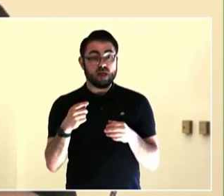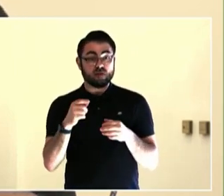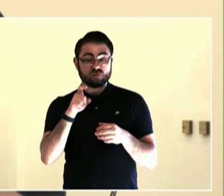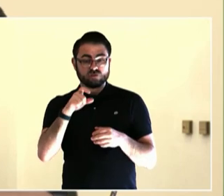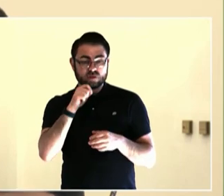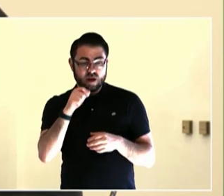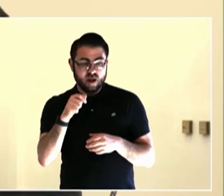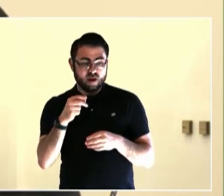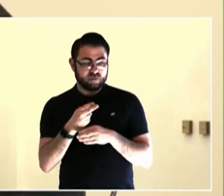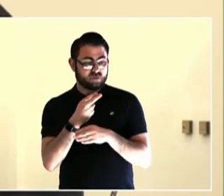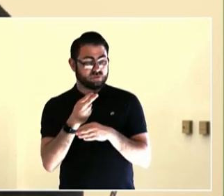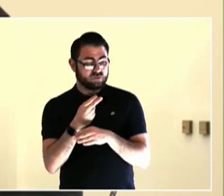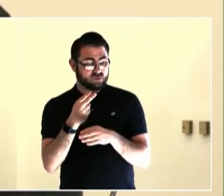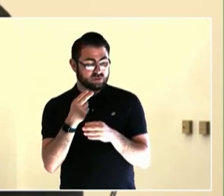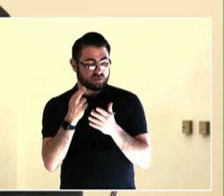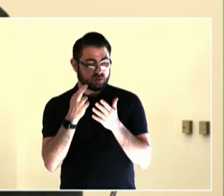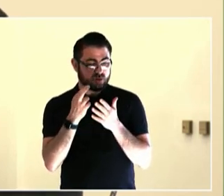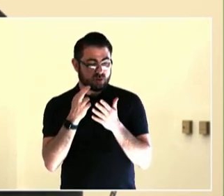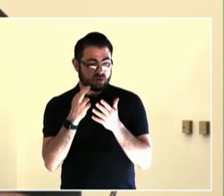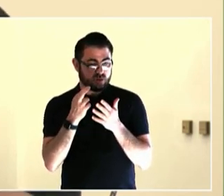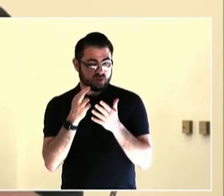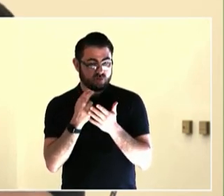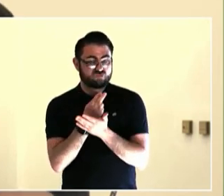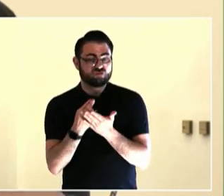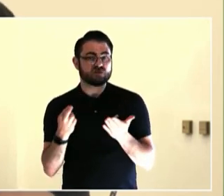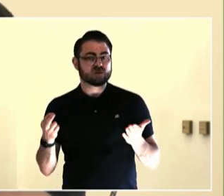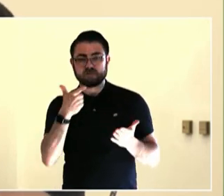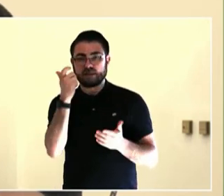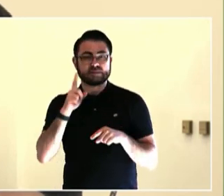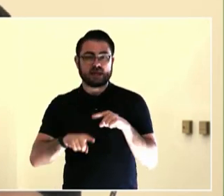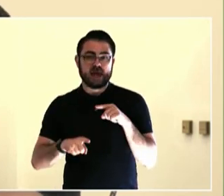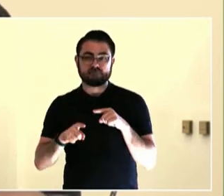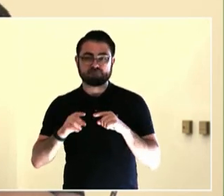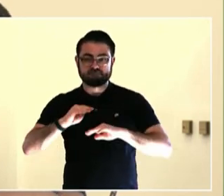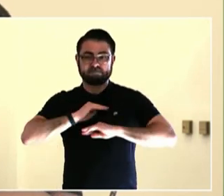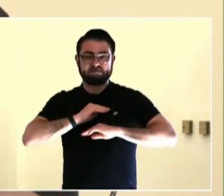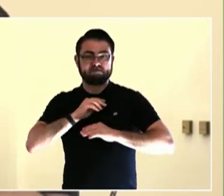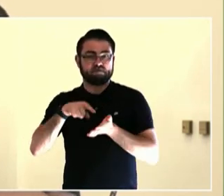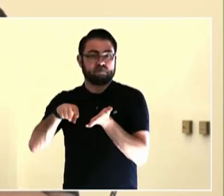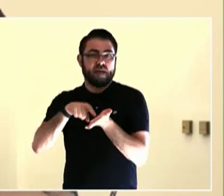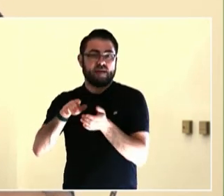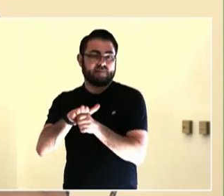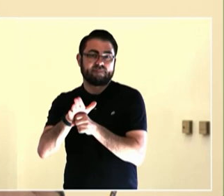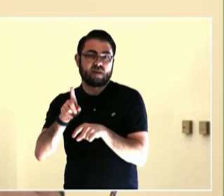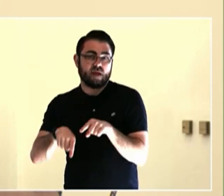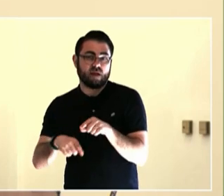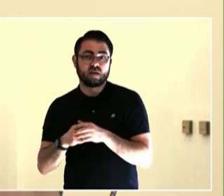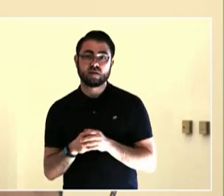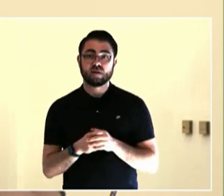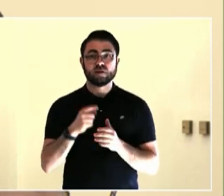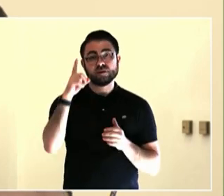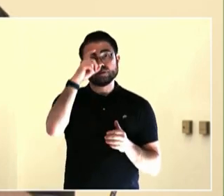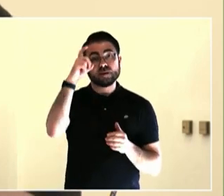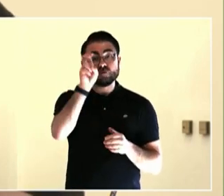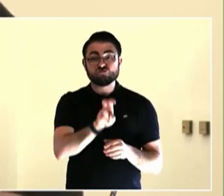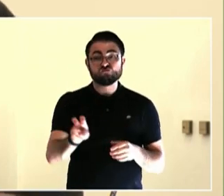how they do civic engagement. Thank you. Thank you, Darlene.